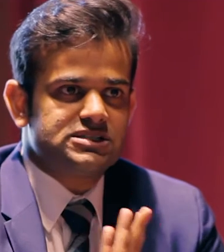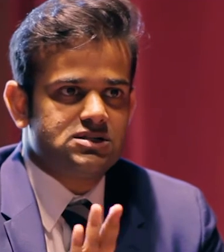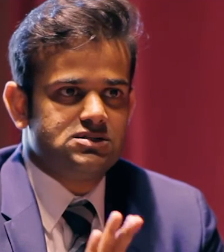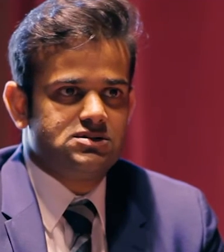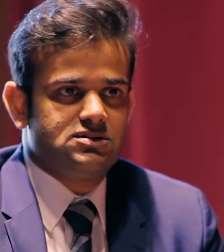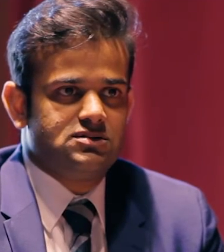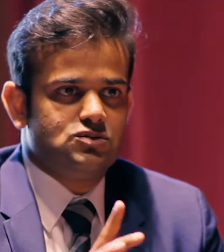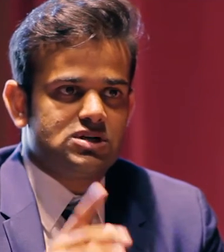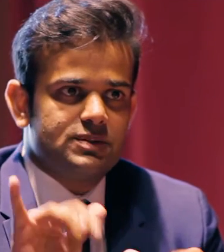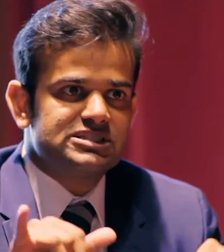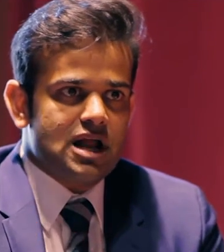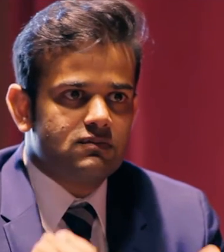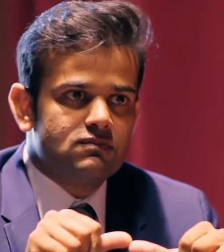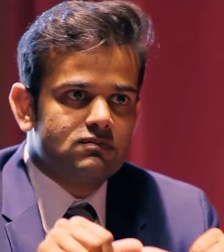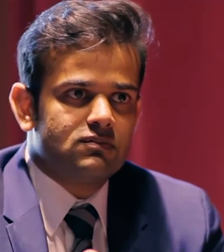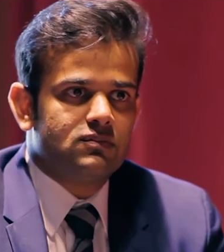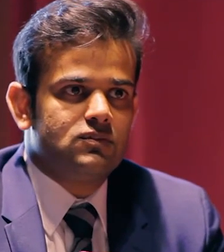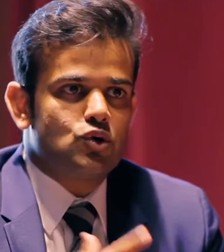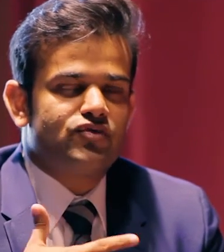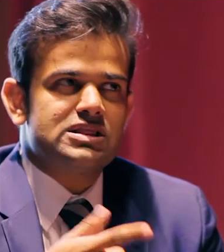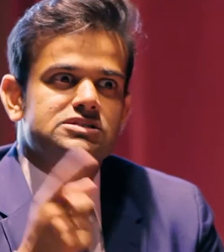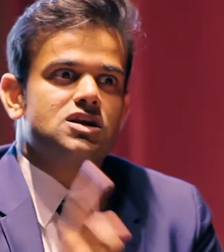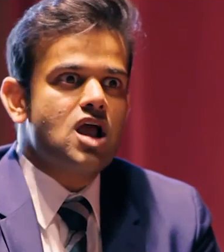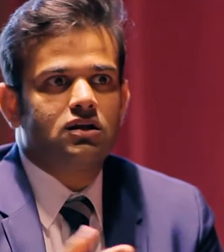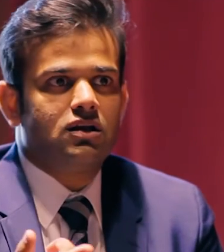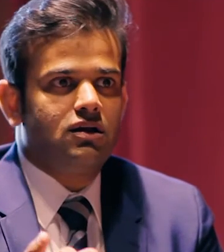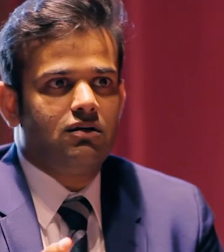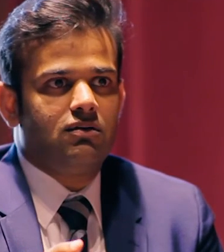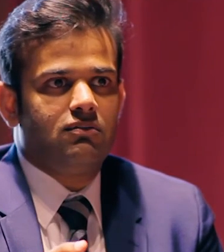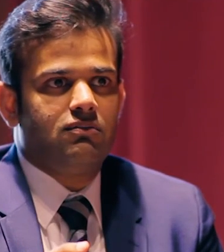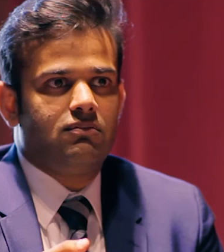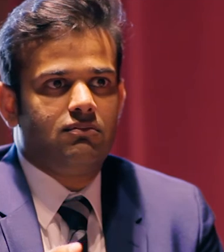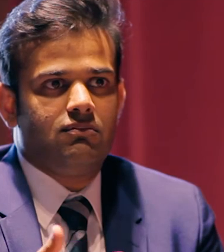[Vai] How do you stay confident? To be able to keep yourself going?